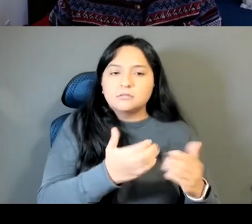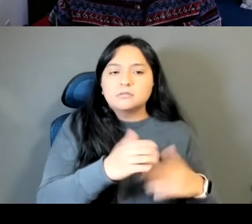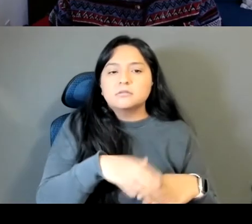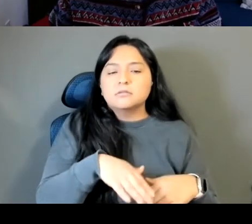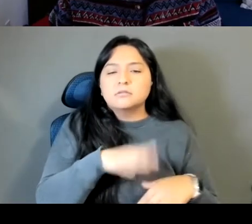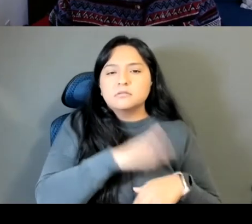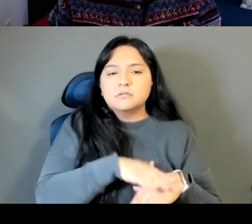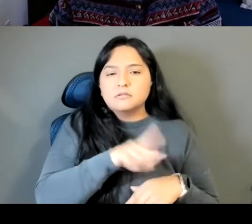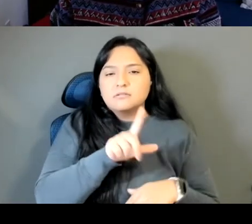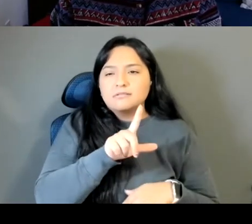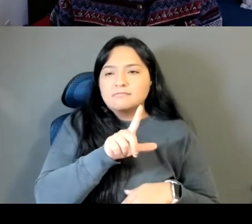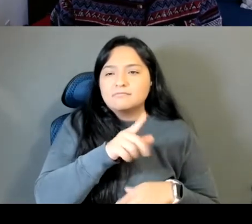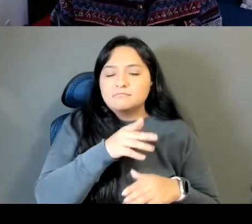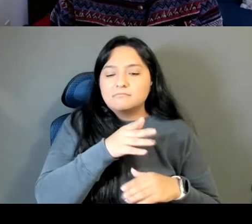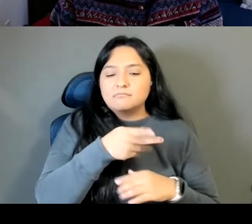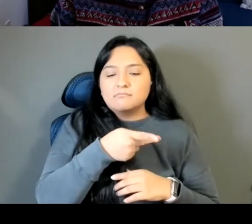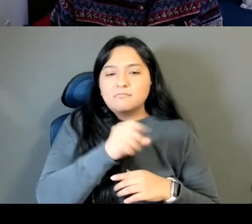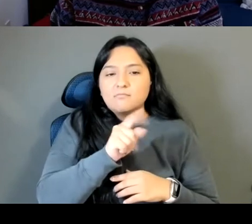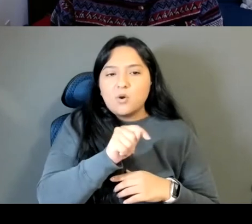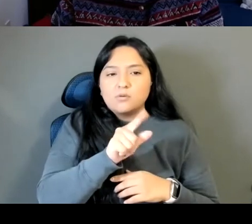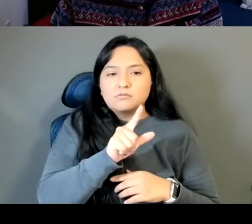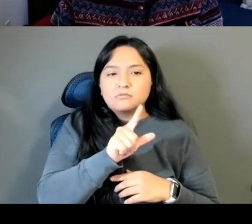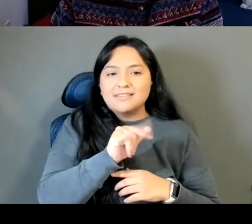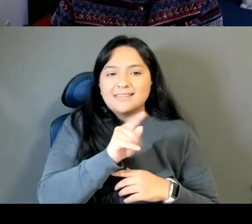for that class, but for me personally with this project.